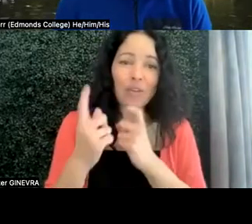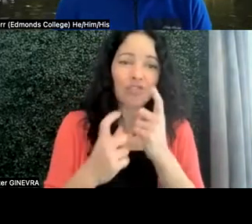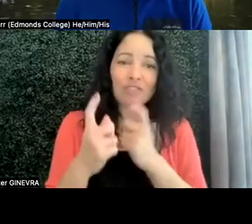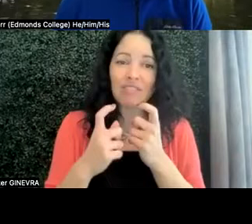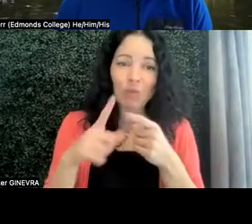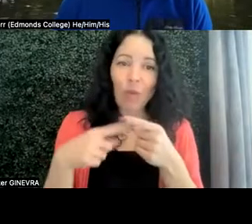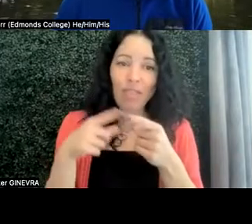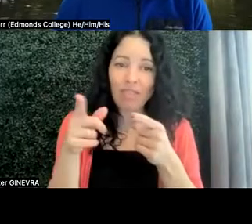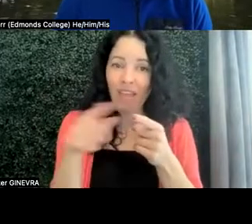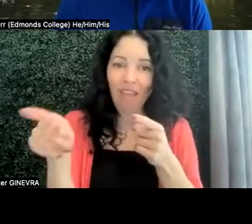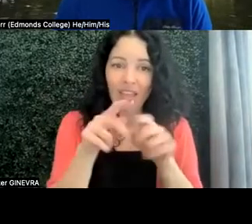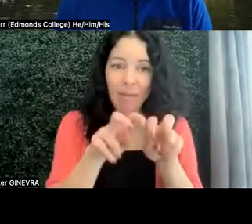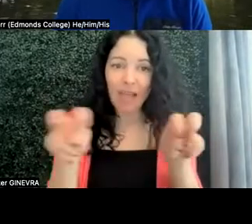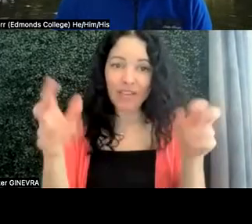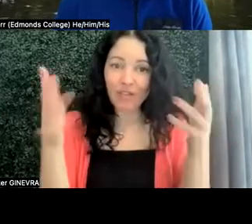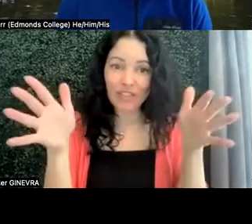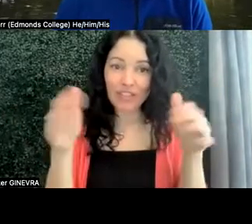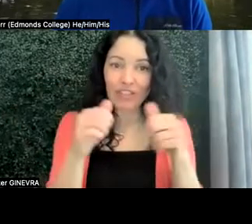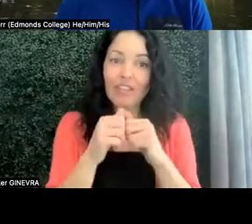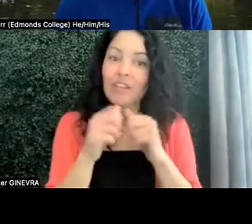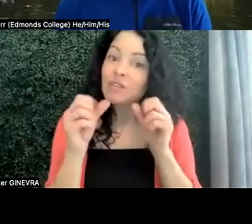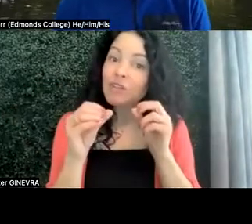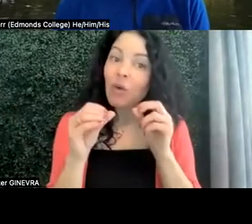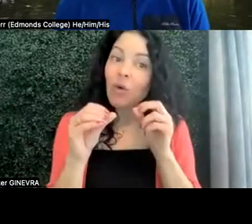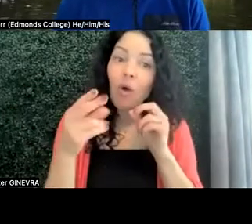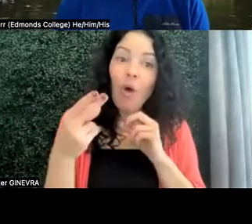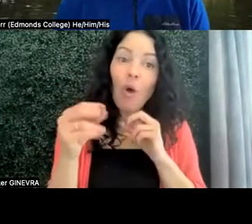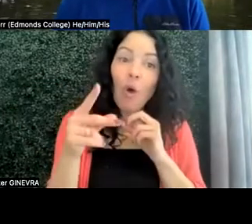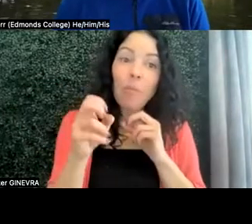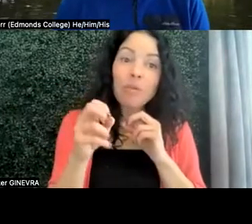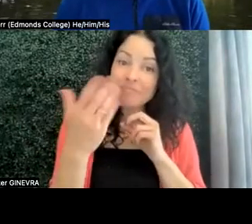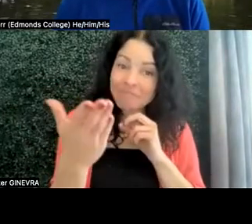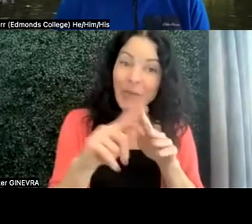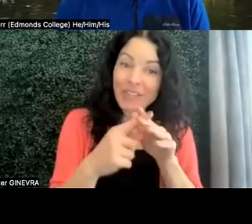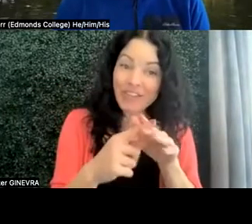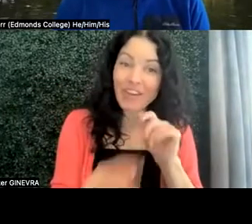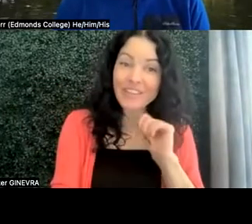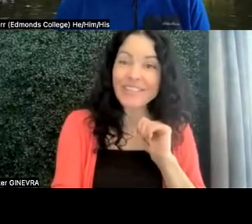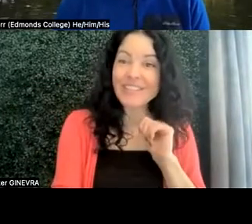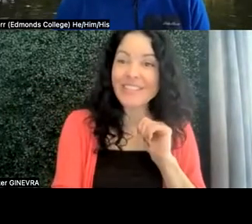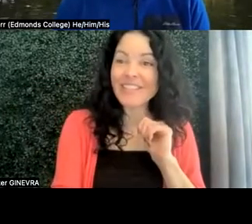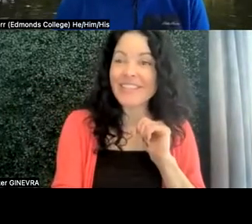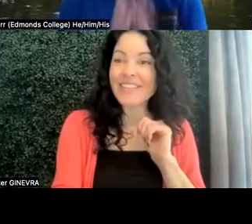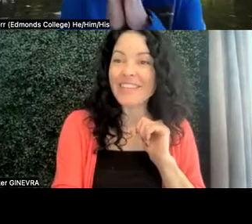all wrapped up as well. So Hope, why don't we put you on deck first? Oh, I get to go first? OK.